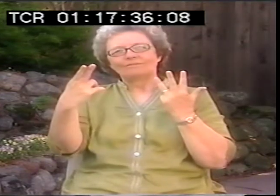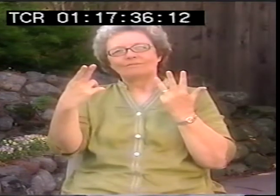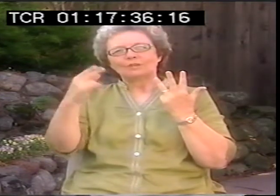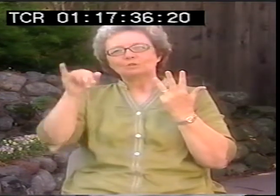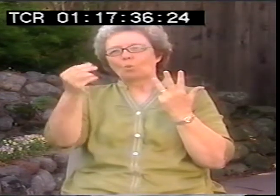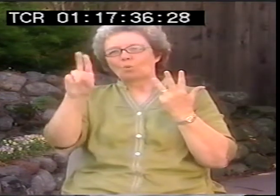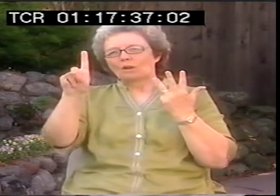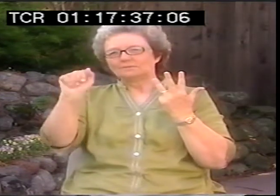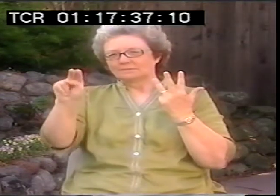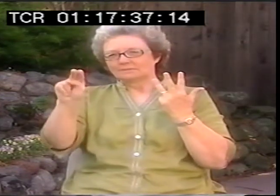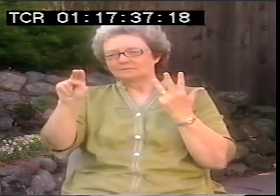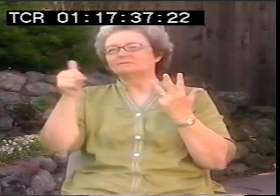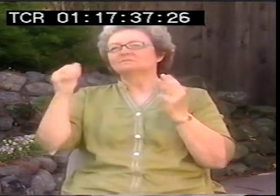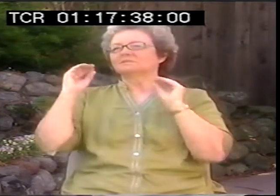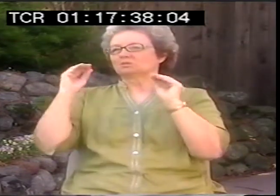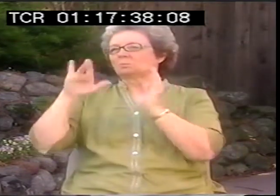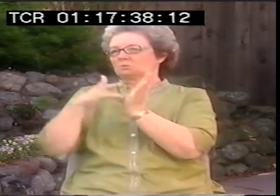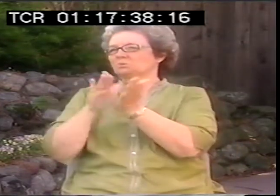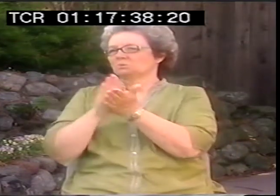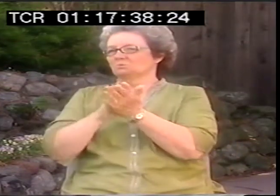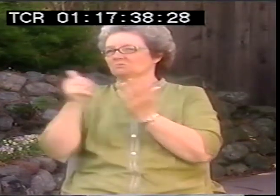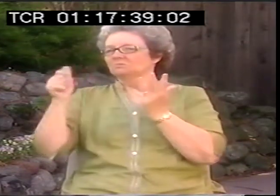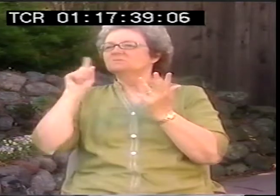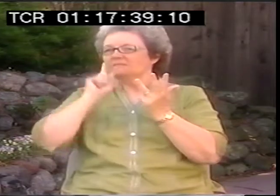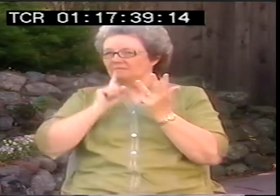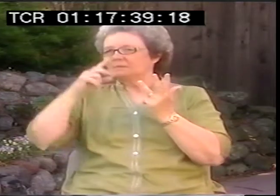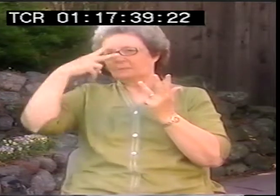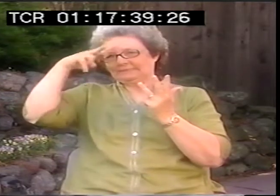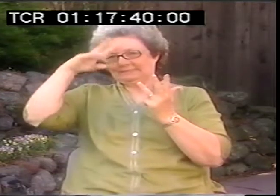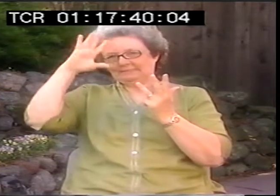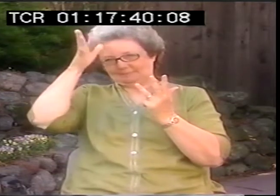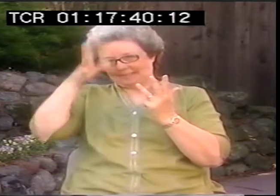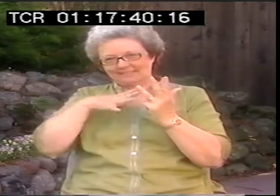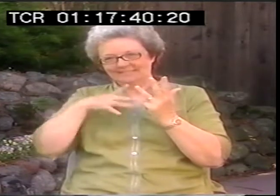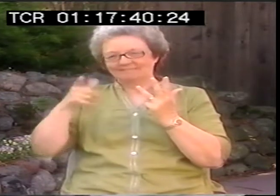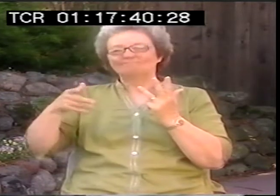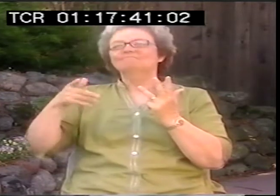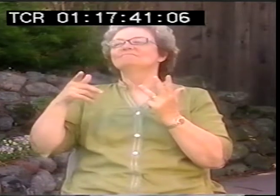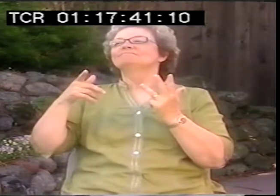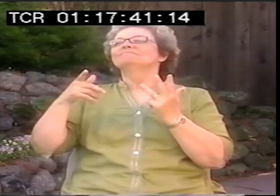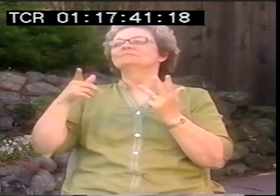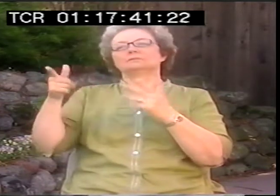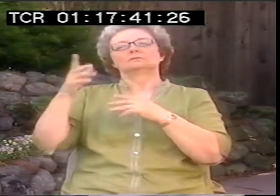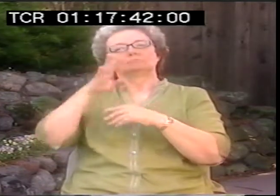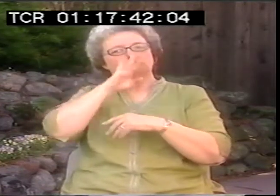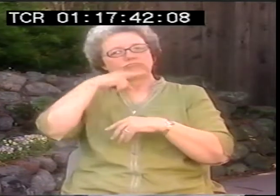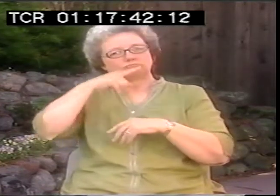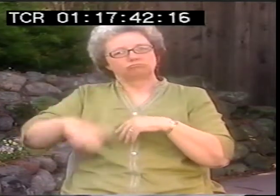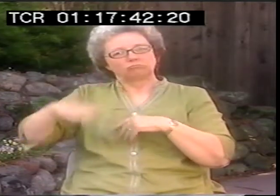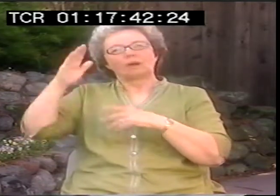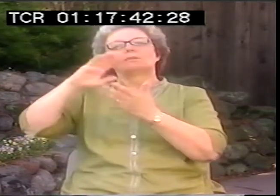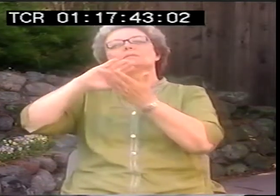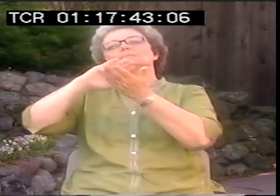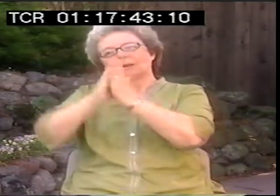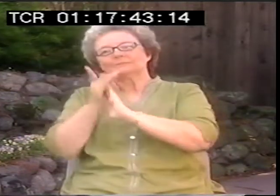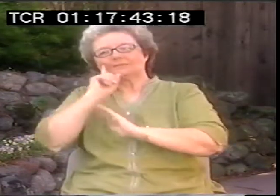The three of them, and I think there was another man named Ralph, Ralph Johnson, I think he taught in the middle school.